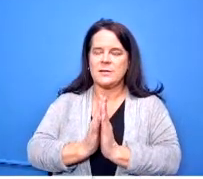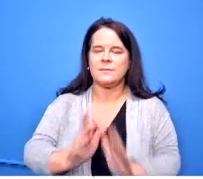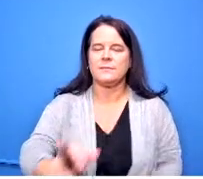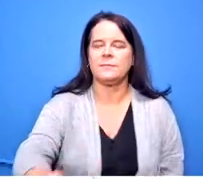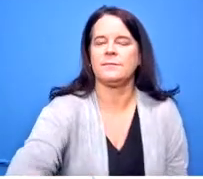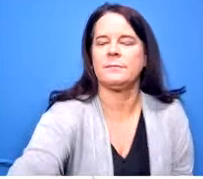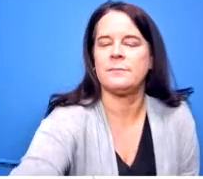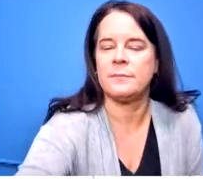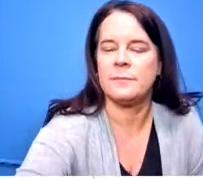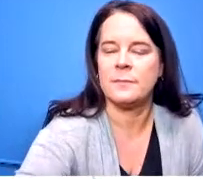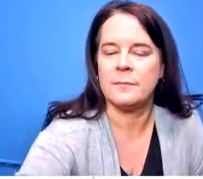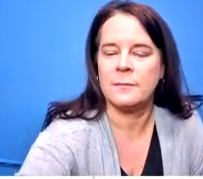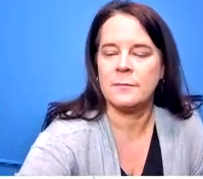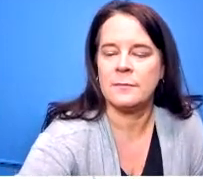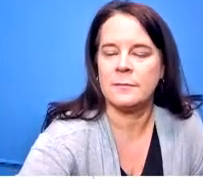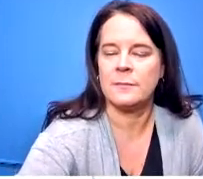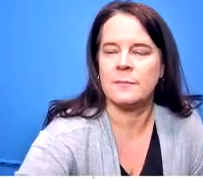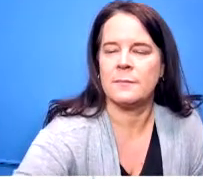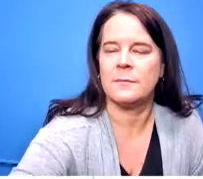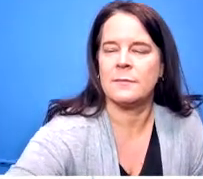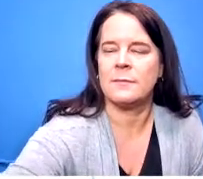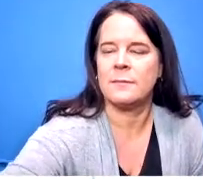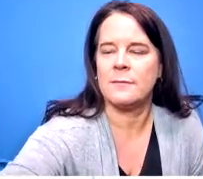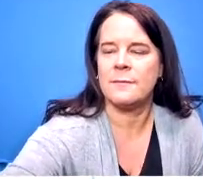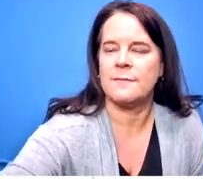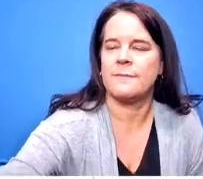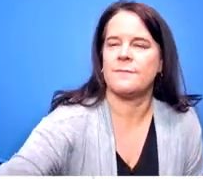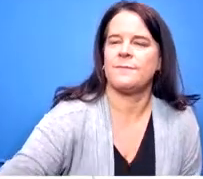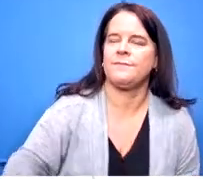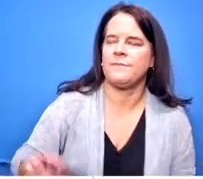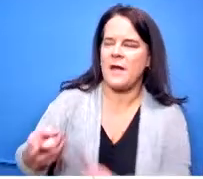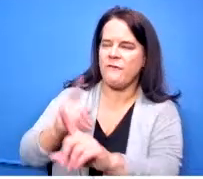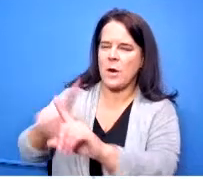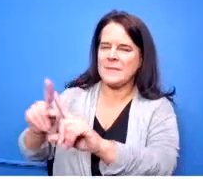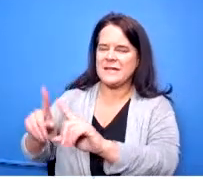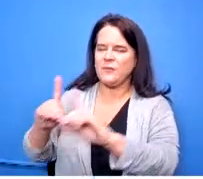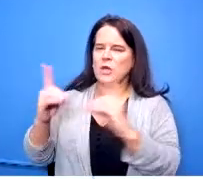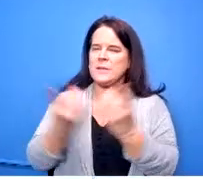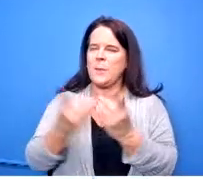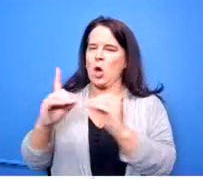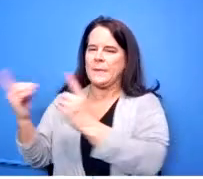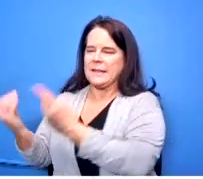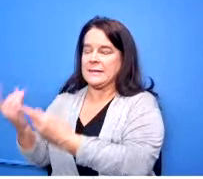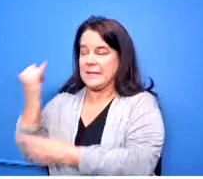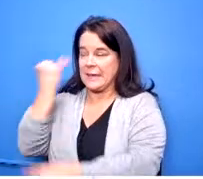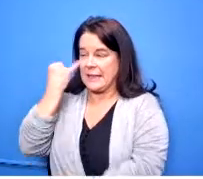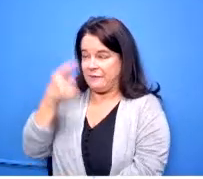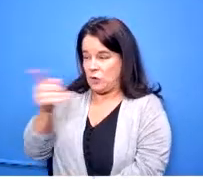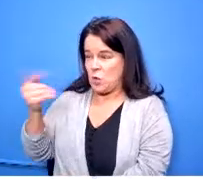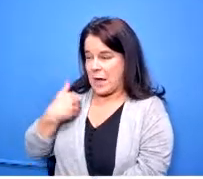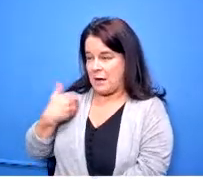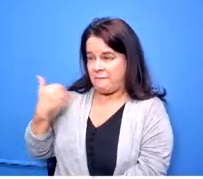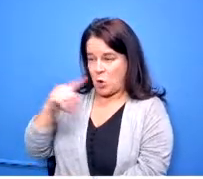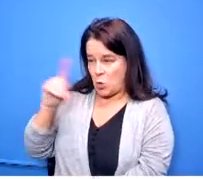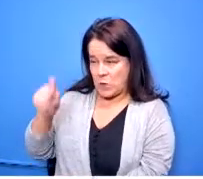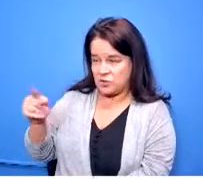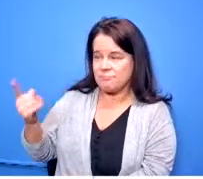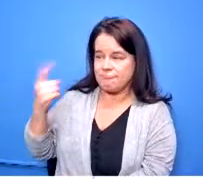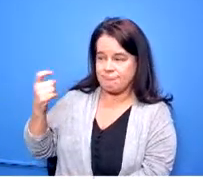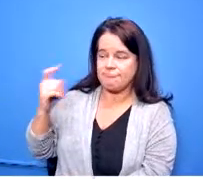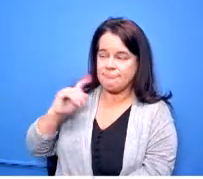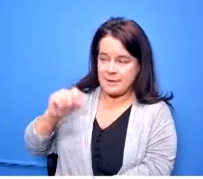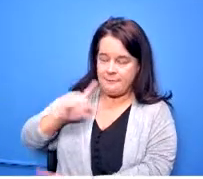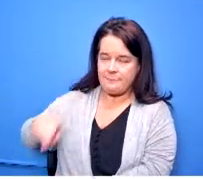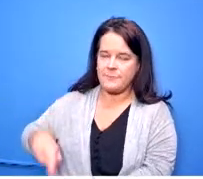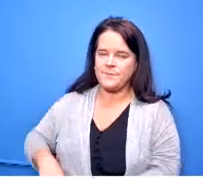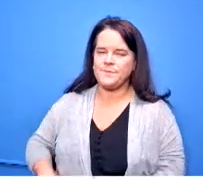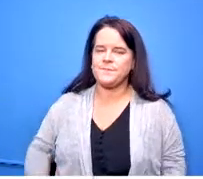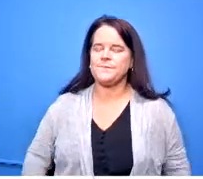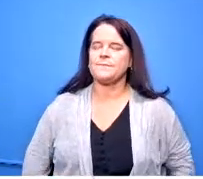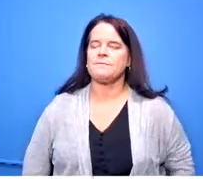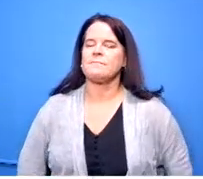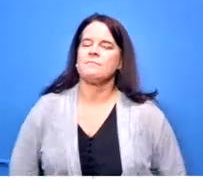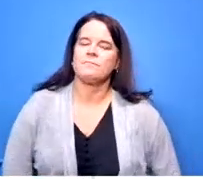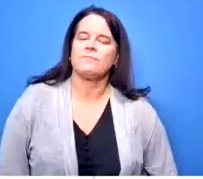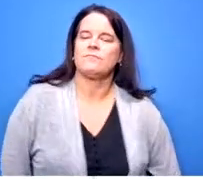from different departments let's look together and if you have any questions we'll answer them